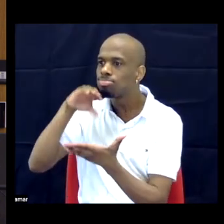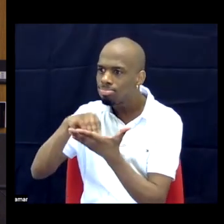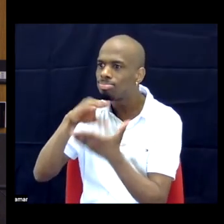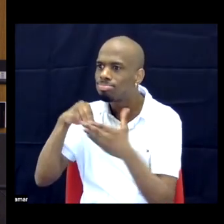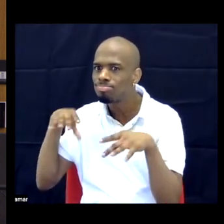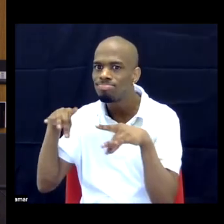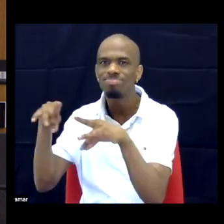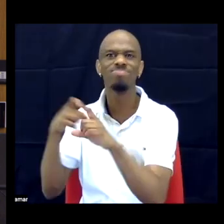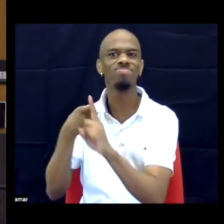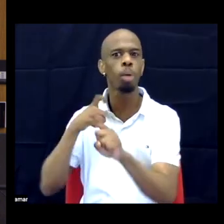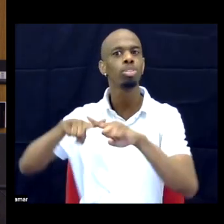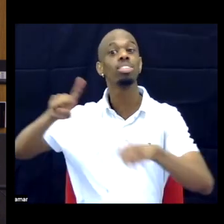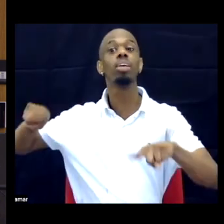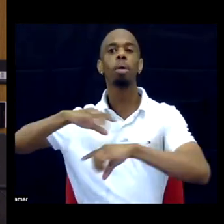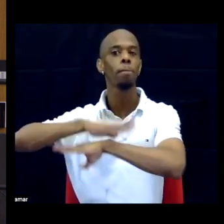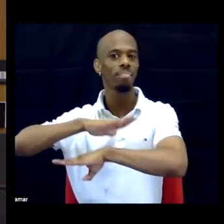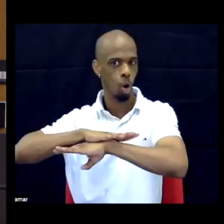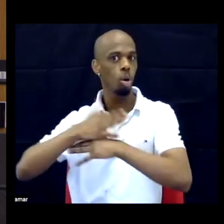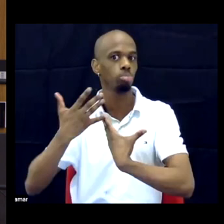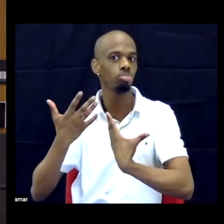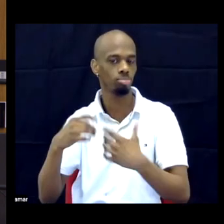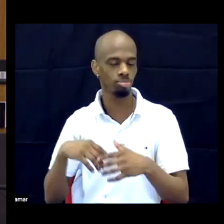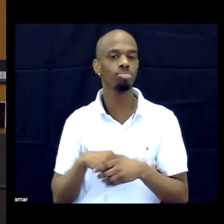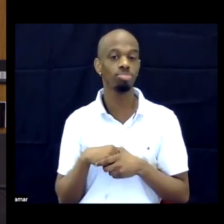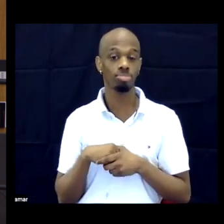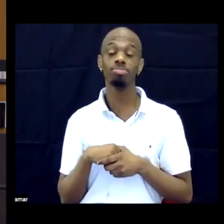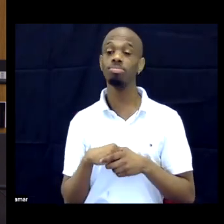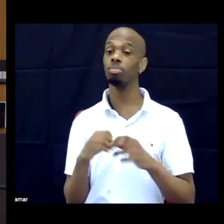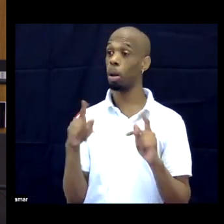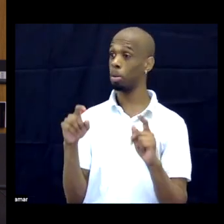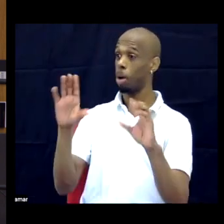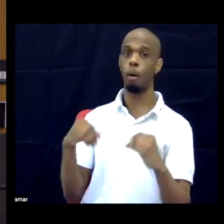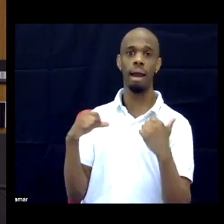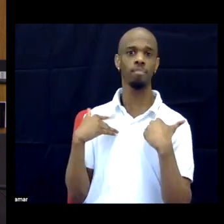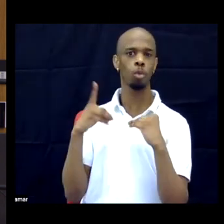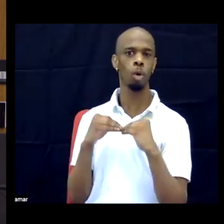Okay. I have one more and then I'm going to pivot to questions.